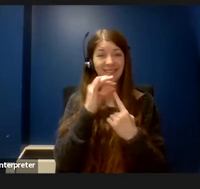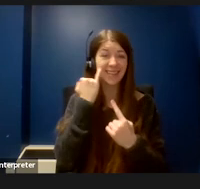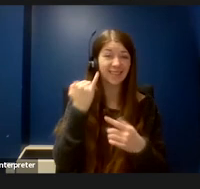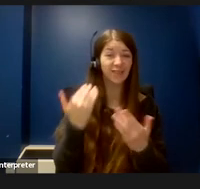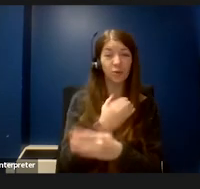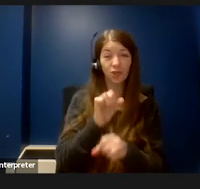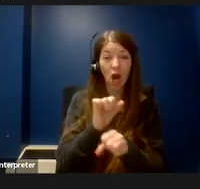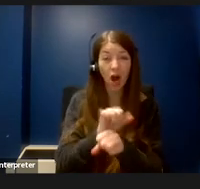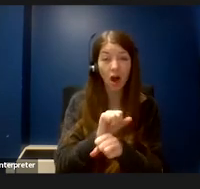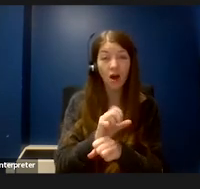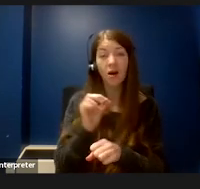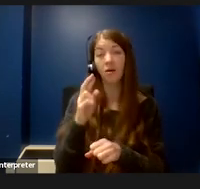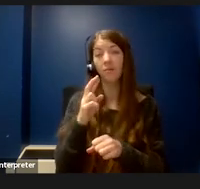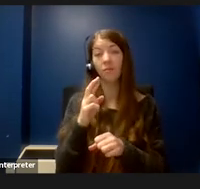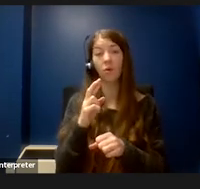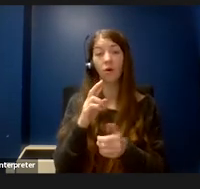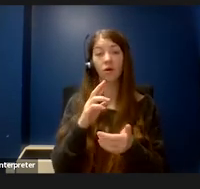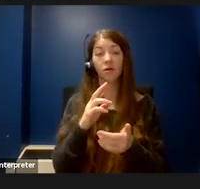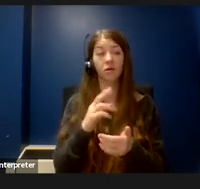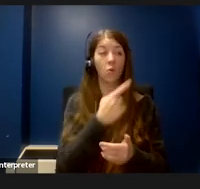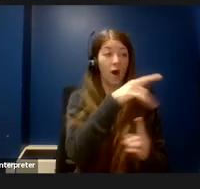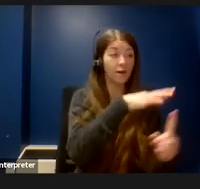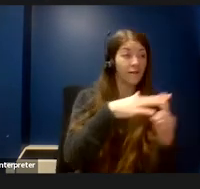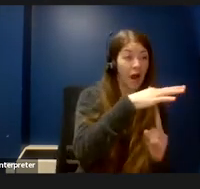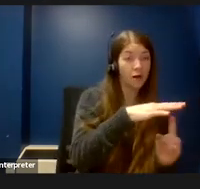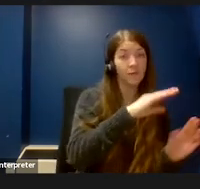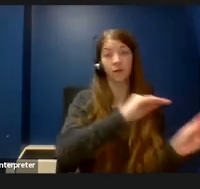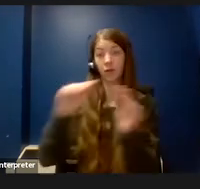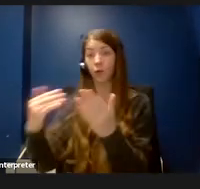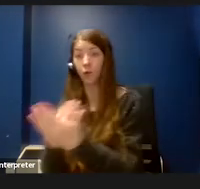working from one environment to a next or from one tool to a different tool.